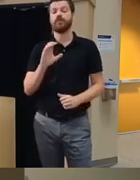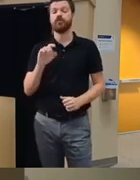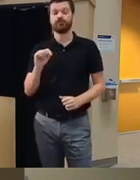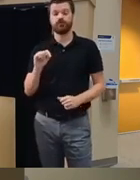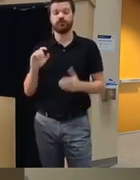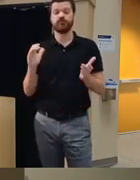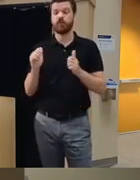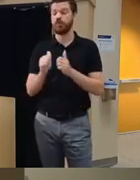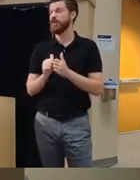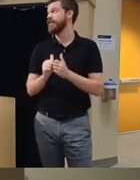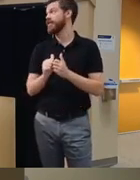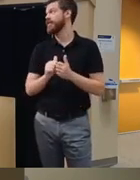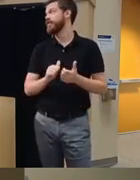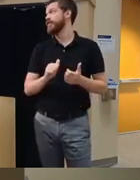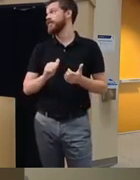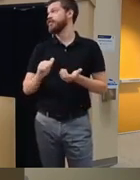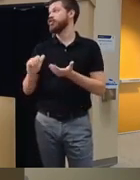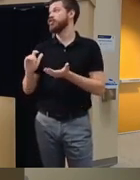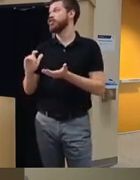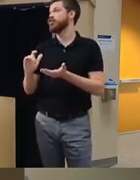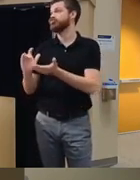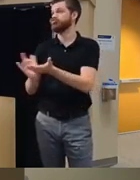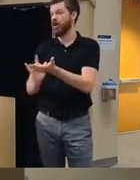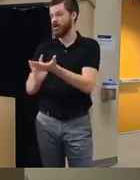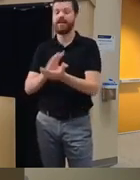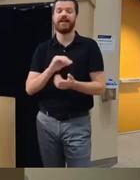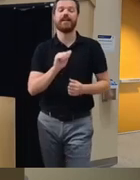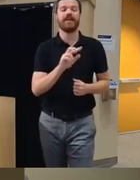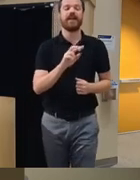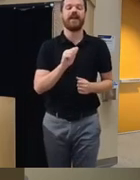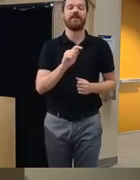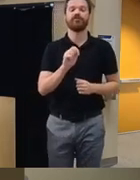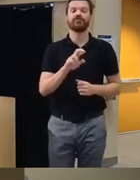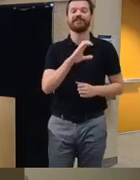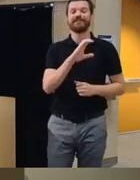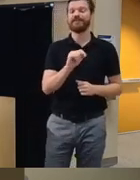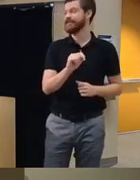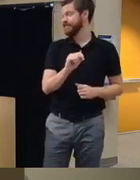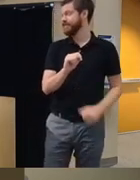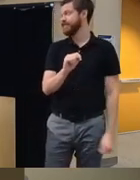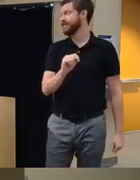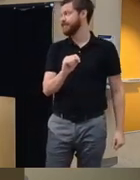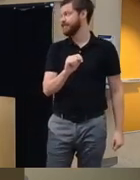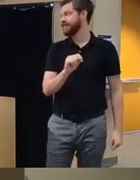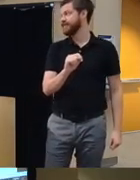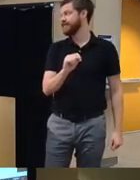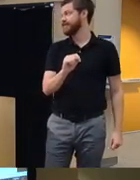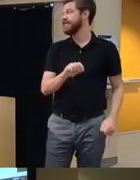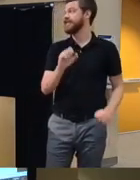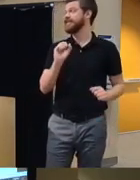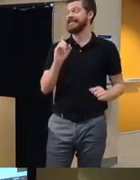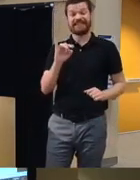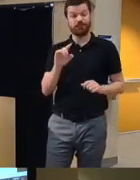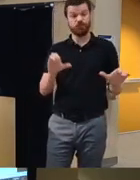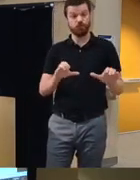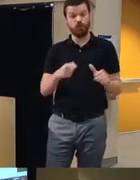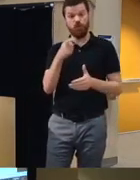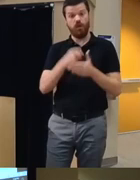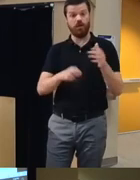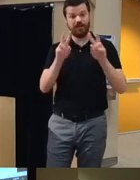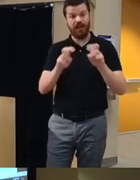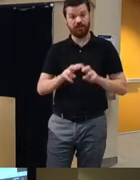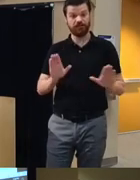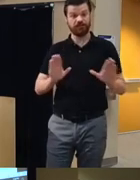counseling and uh and and the Avatar system that CBT are you planning to do any cost analysis uh